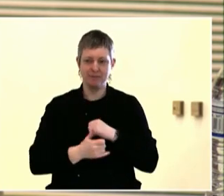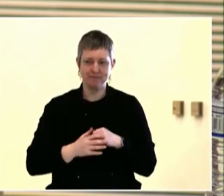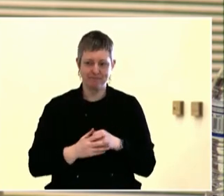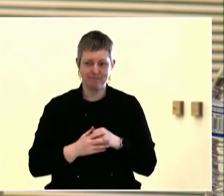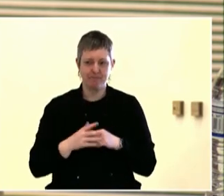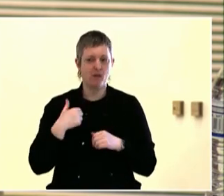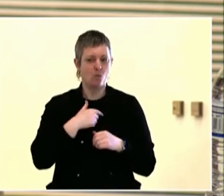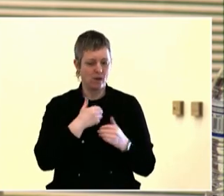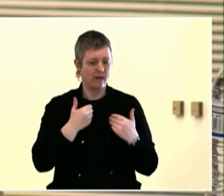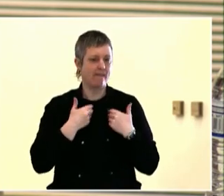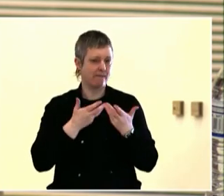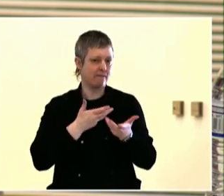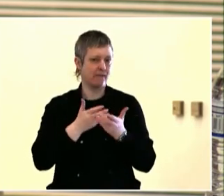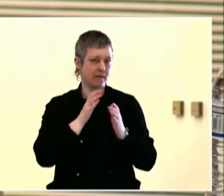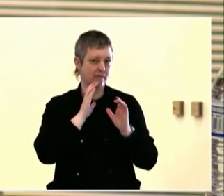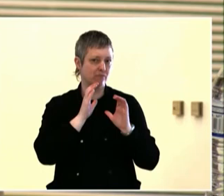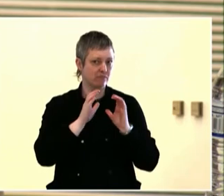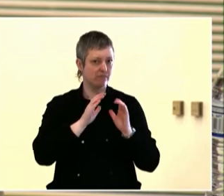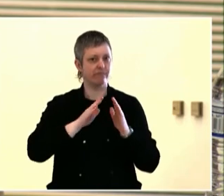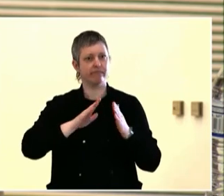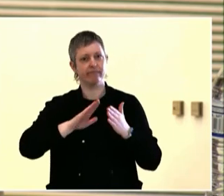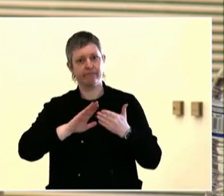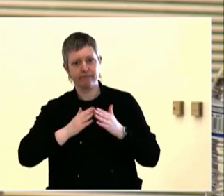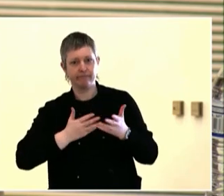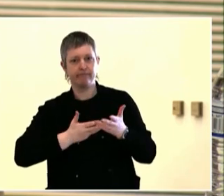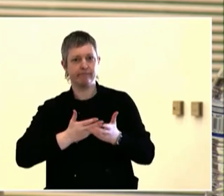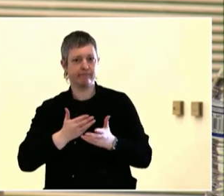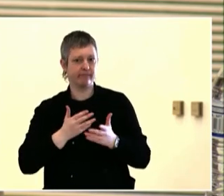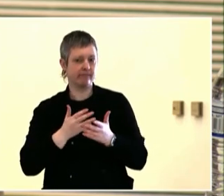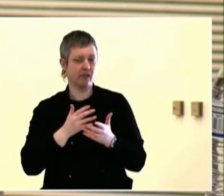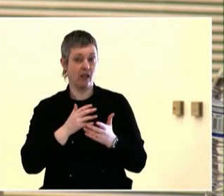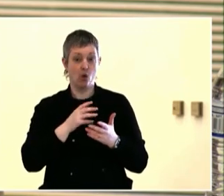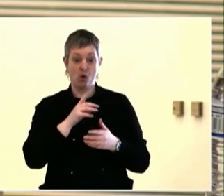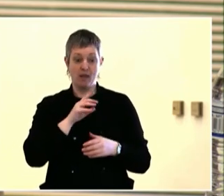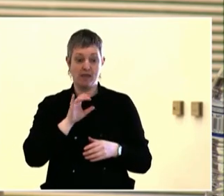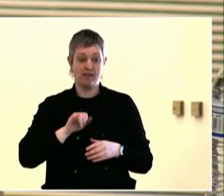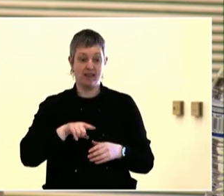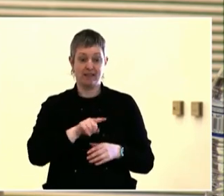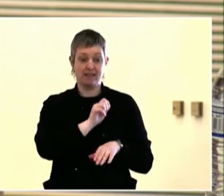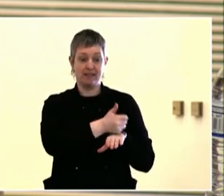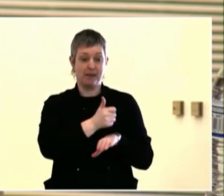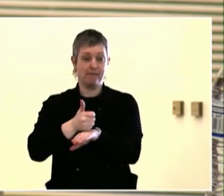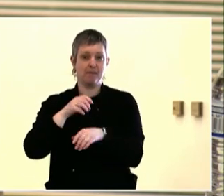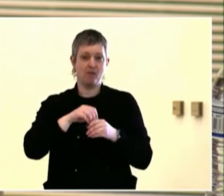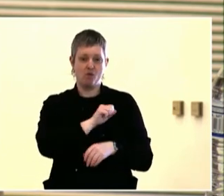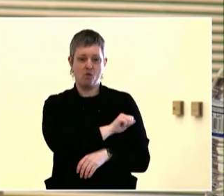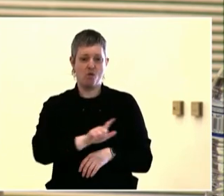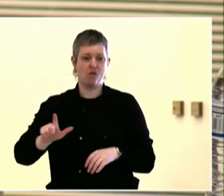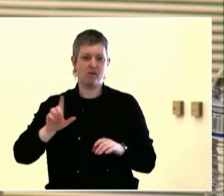Thanks. Thanks, Kim, and thanks, everybody.